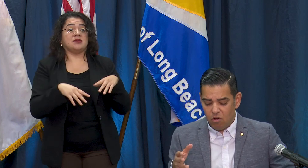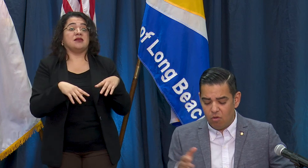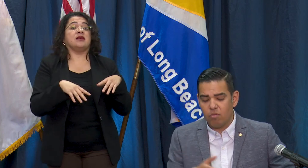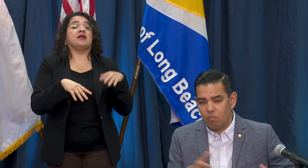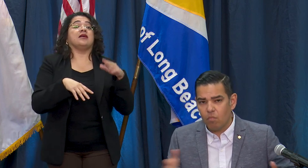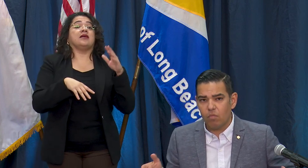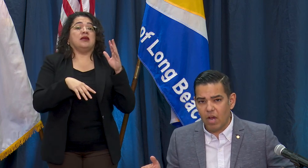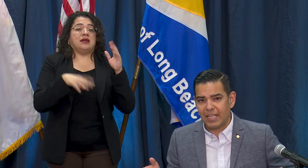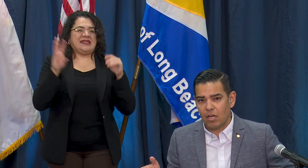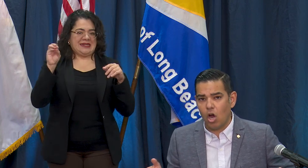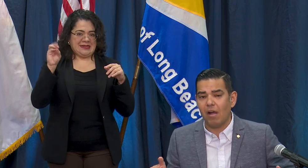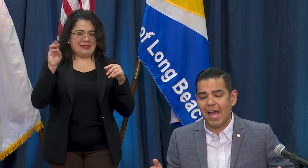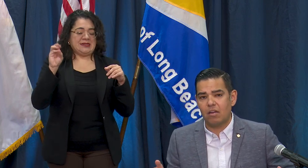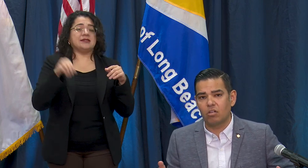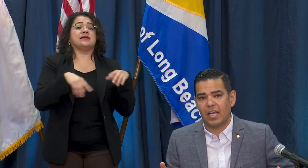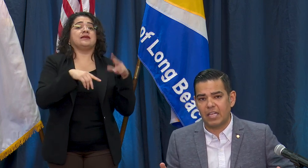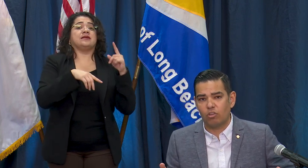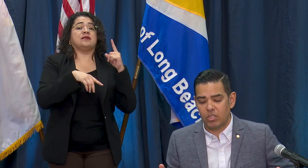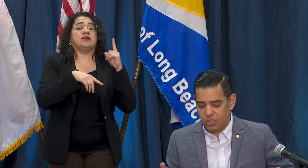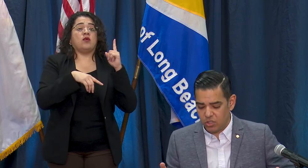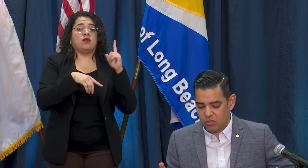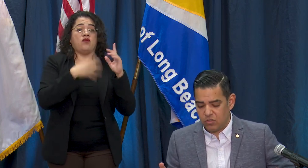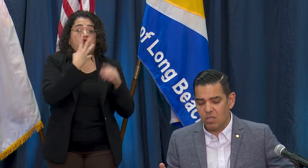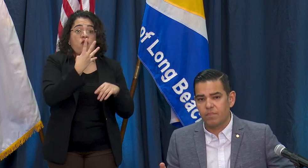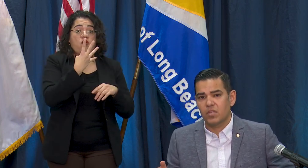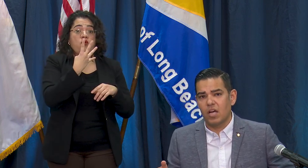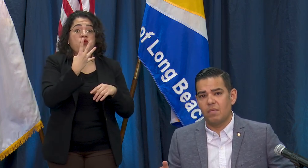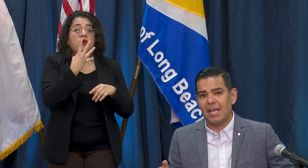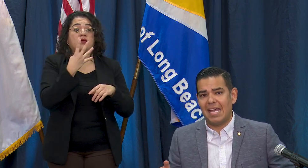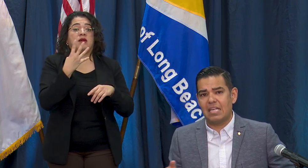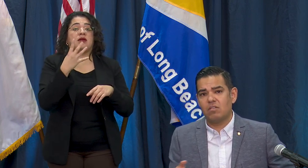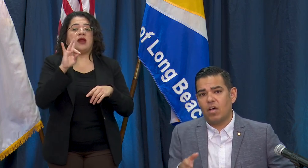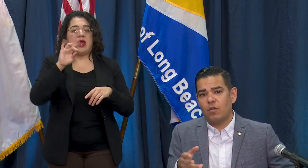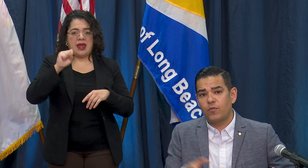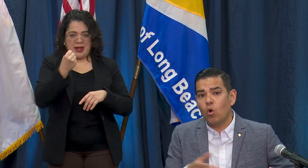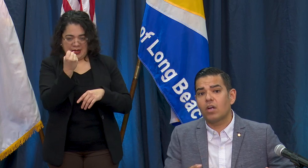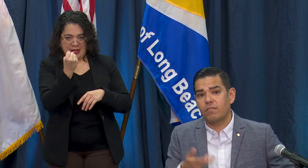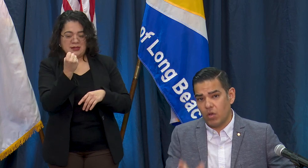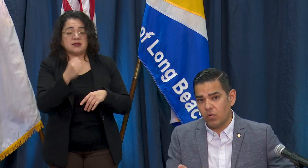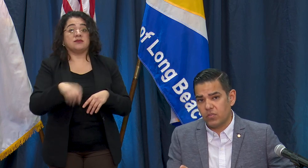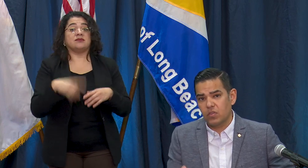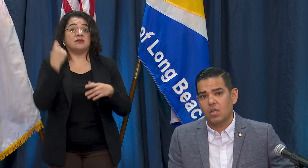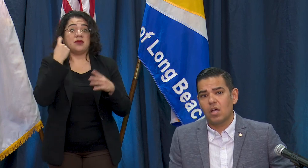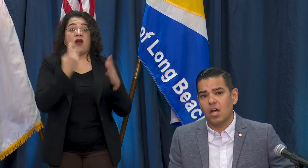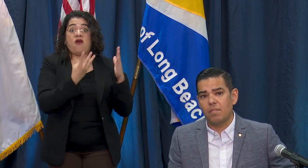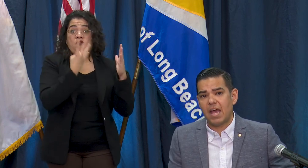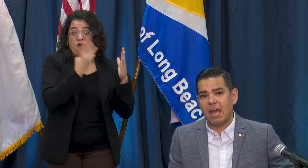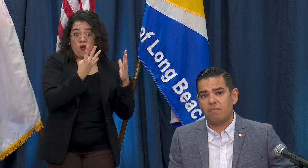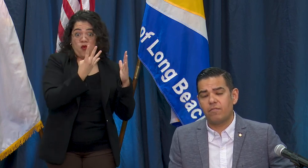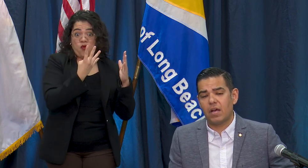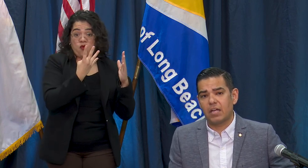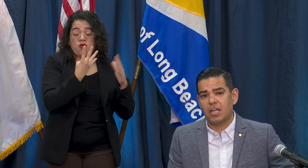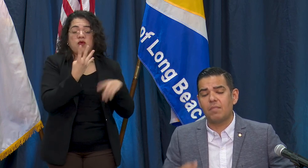Again all had underlying health conditions and 4 of those have come